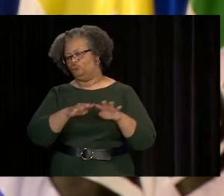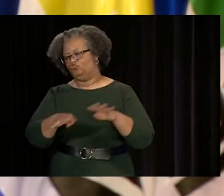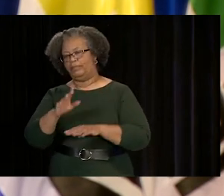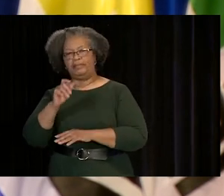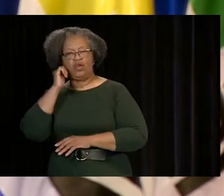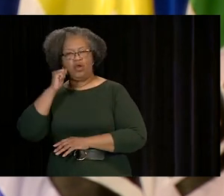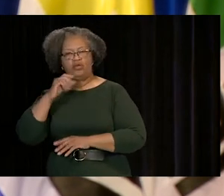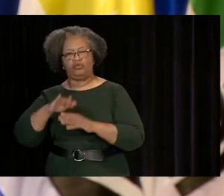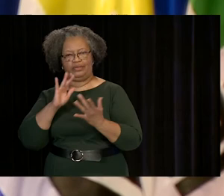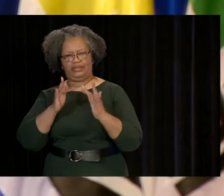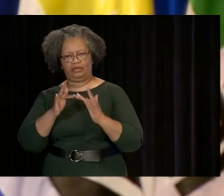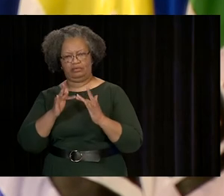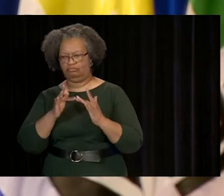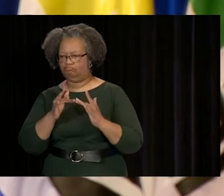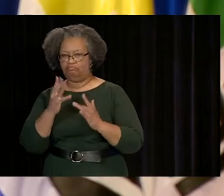STREAMING AUDIO OVER THE INTERNET.